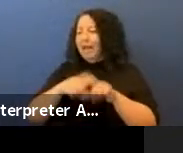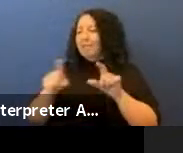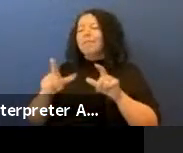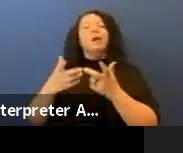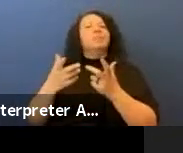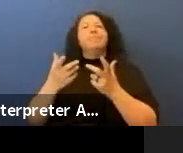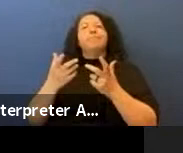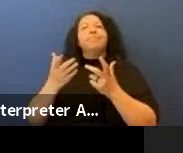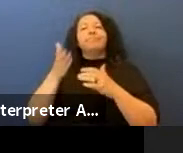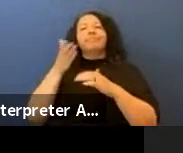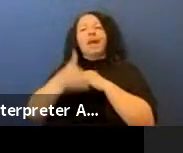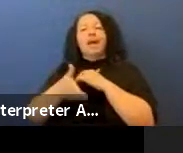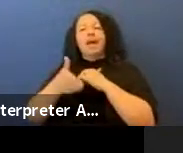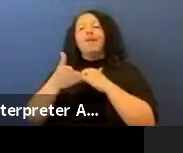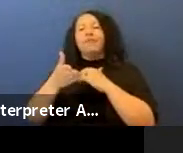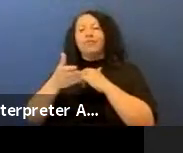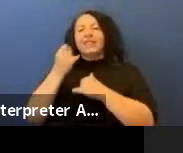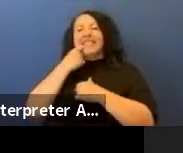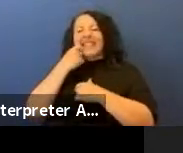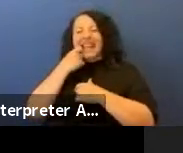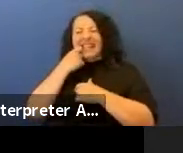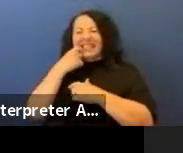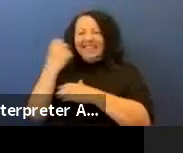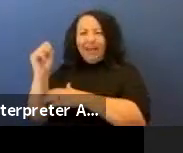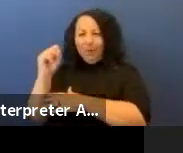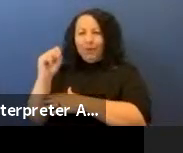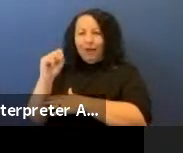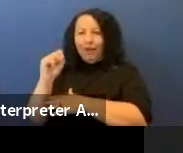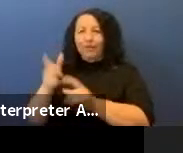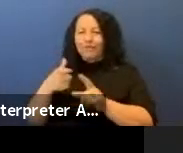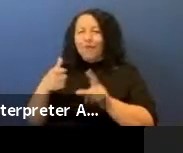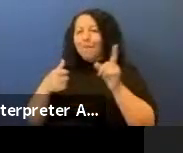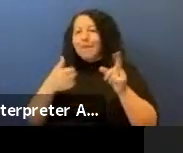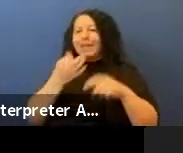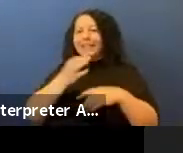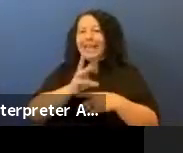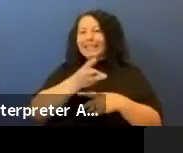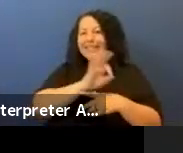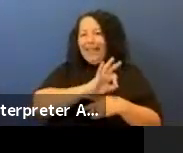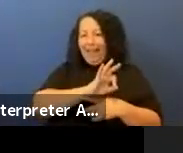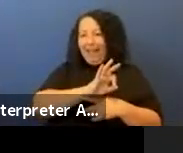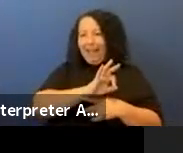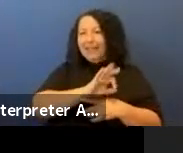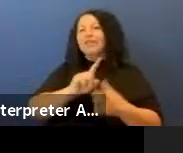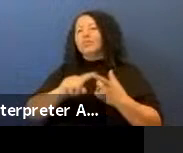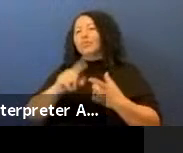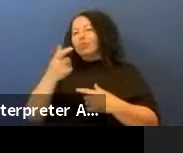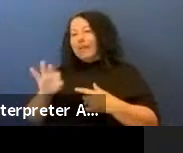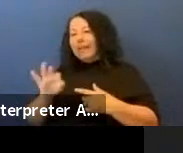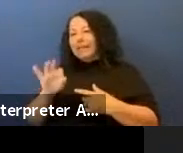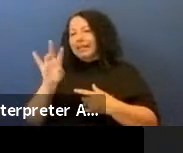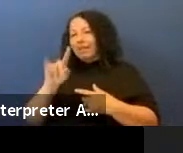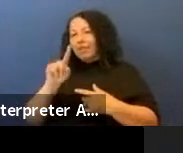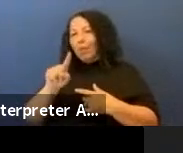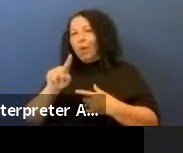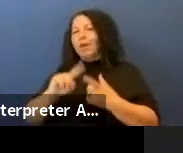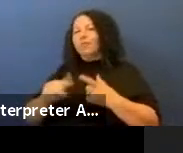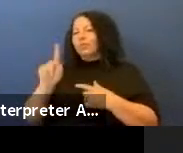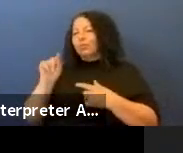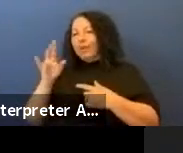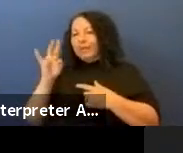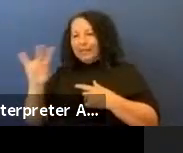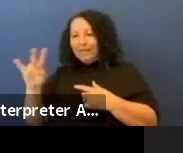this last demonstration, so you go from 1969 to '71, to 2017